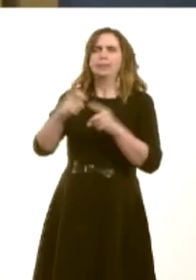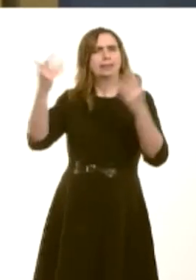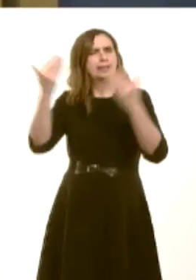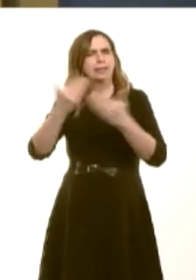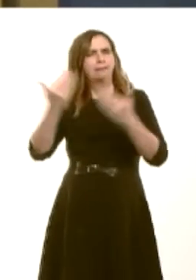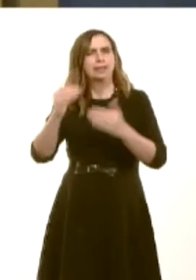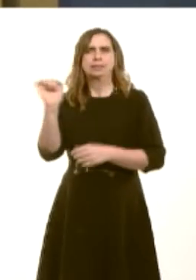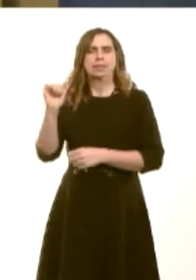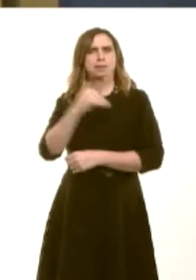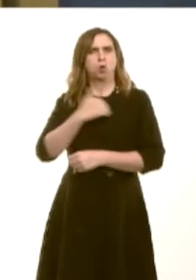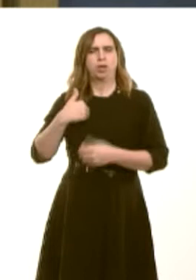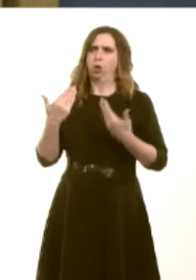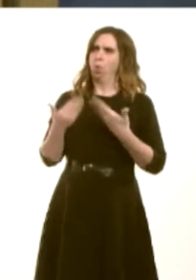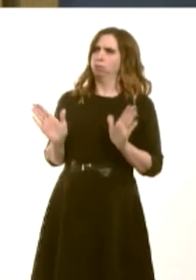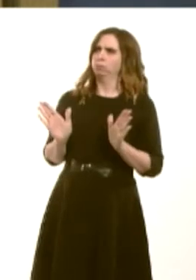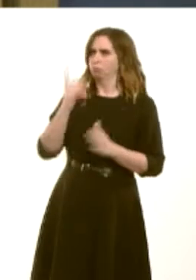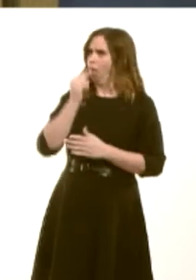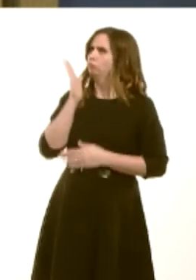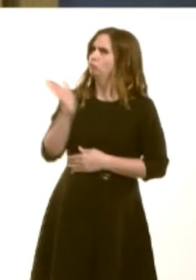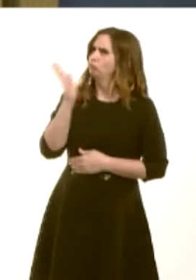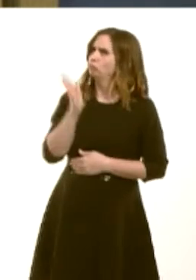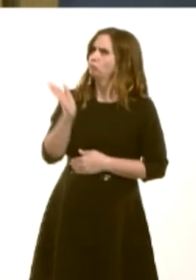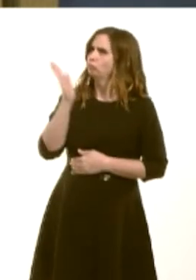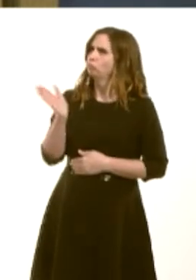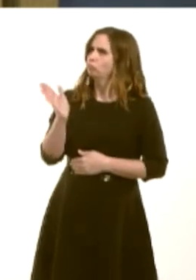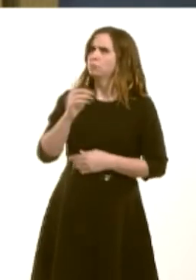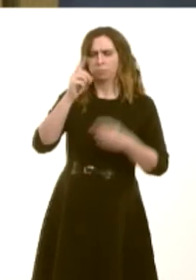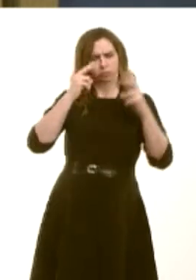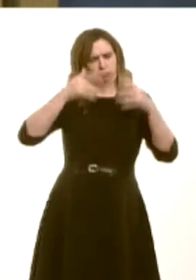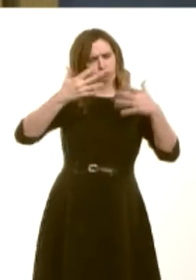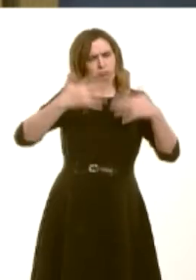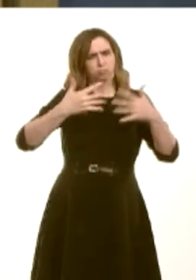mornings. The latest figures show that less than half of 1 per cent of GP practices in